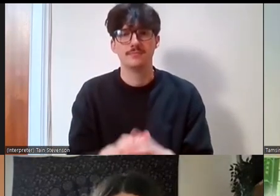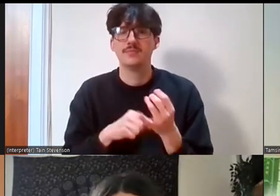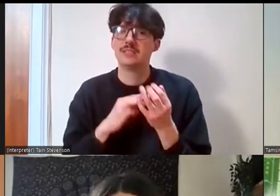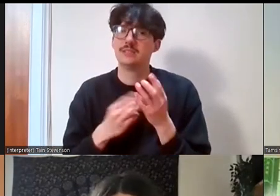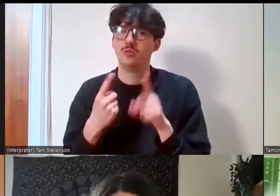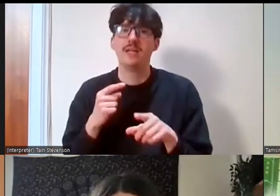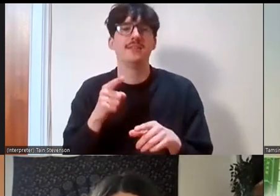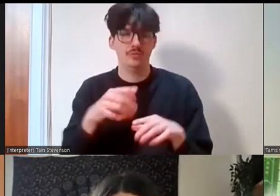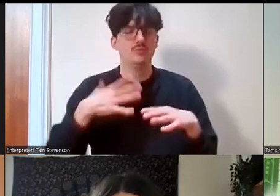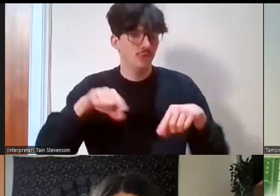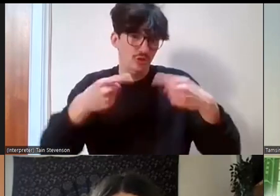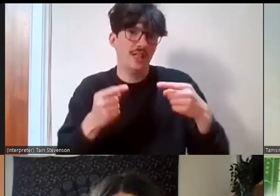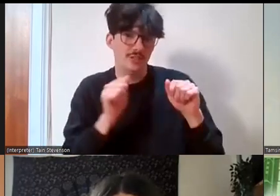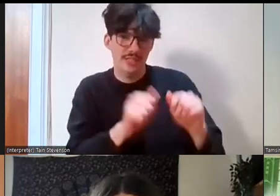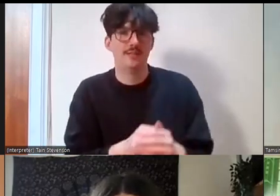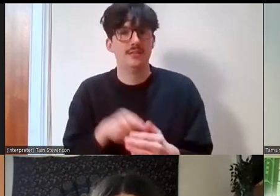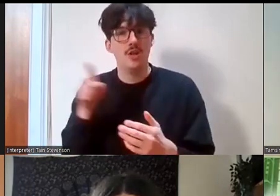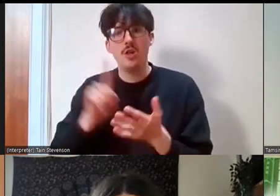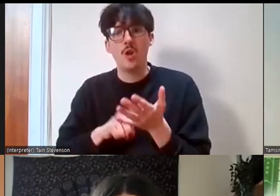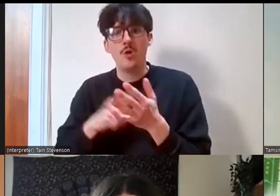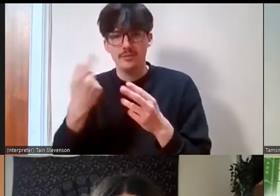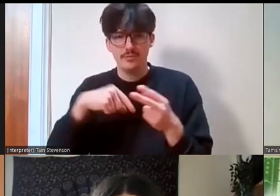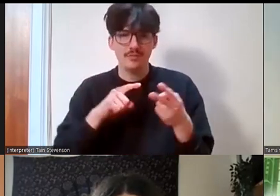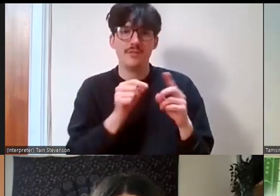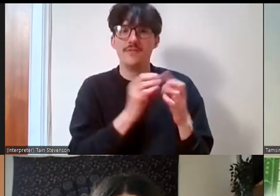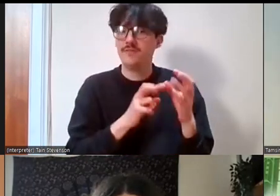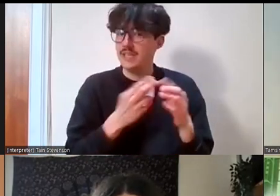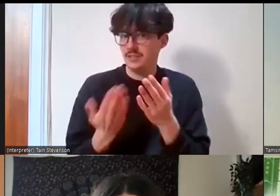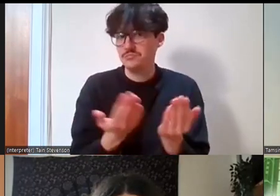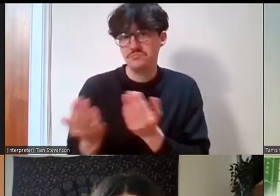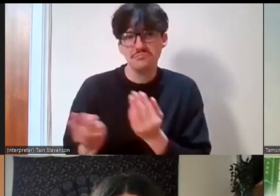Lauren, Phoenix any other reflections? You don't have to but is there anything else you'd like to